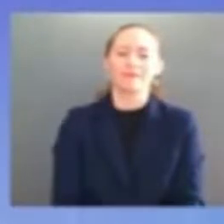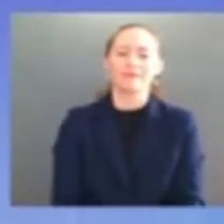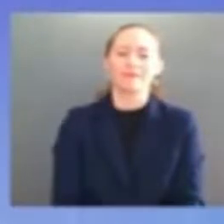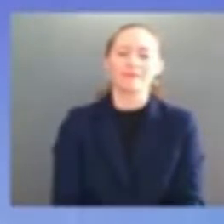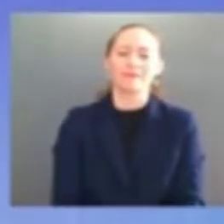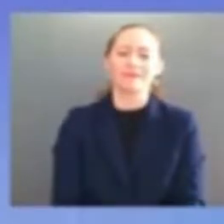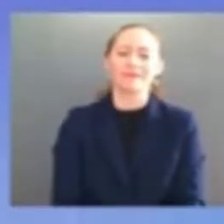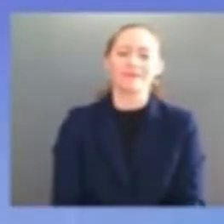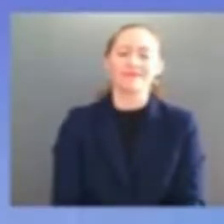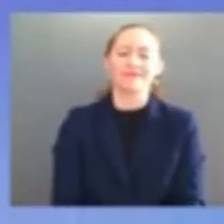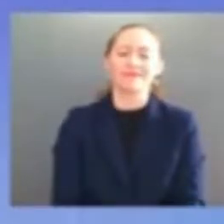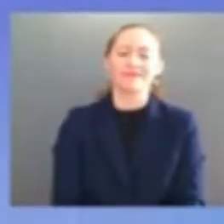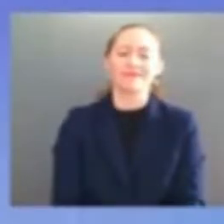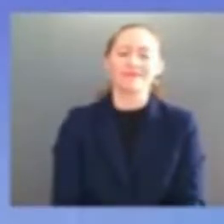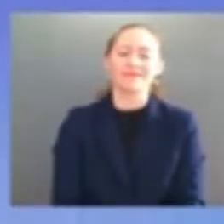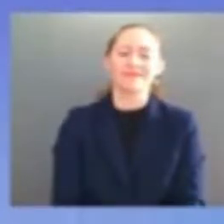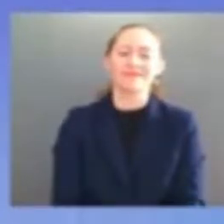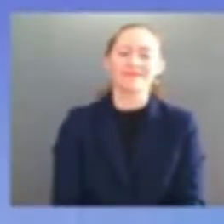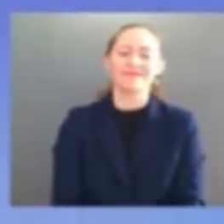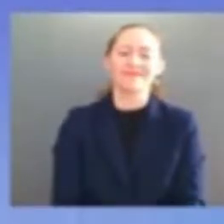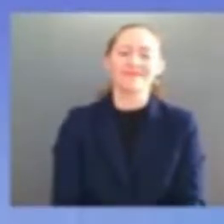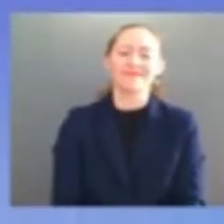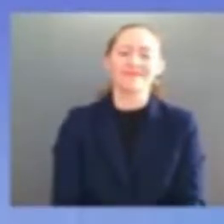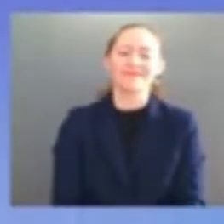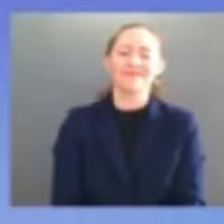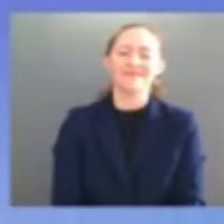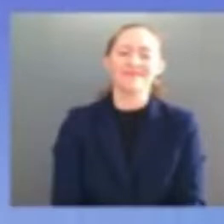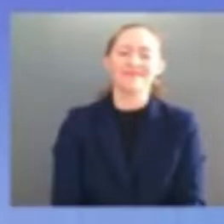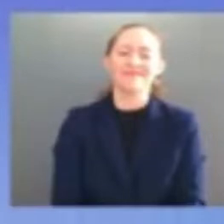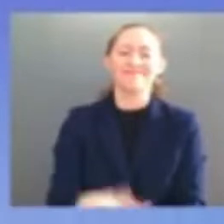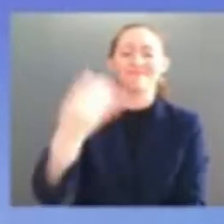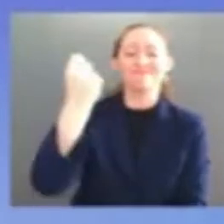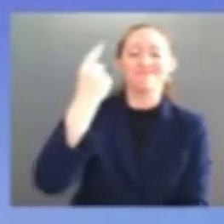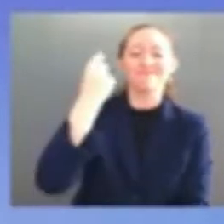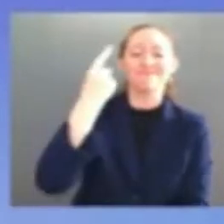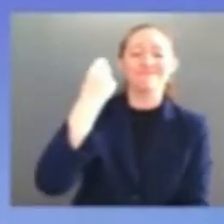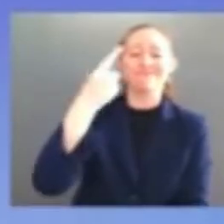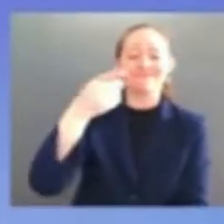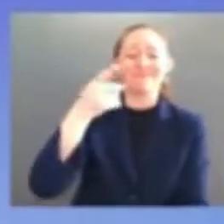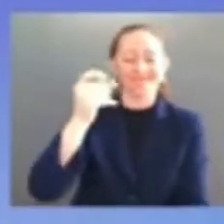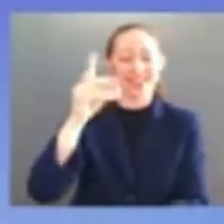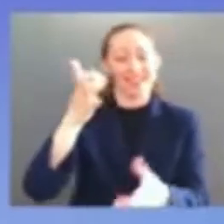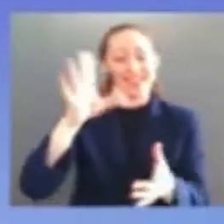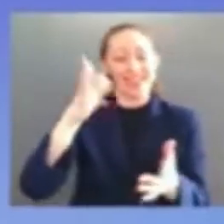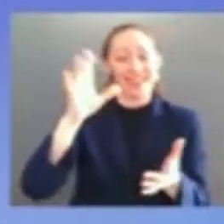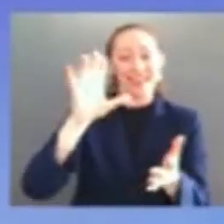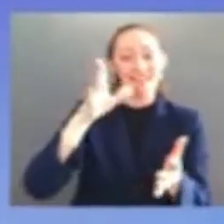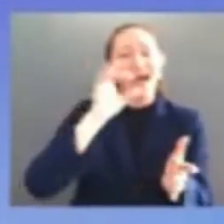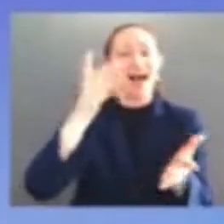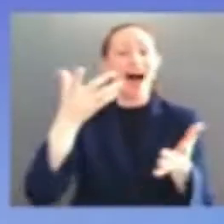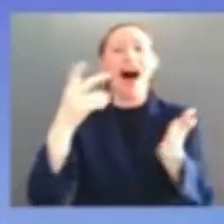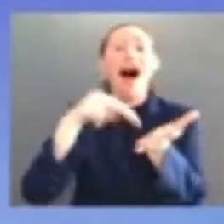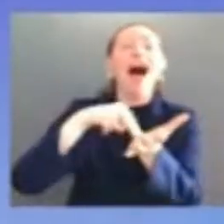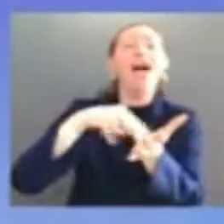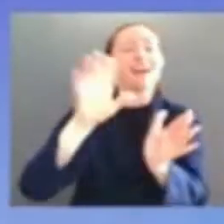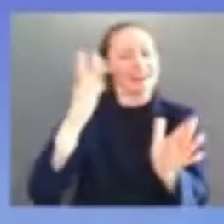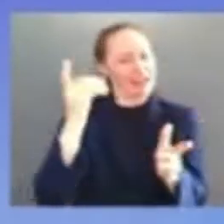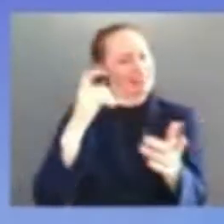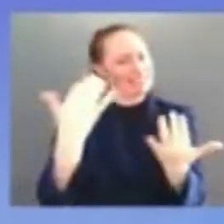and tell you i want to say something about dick durbin again dick i'm telling you overseeing the